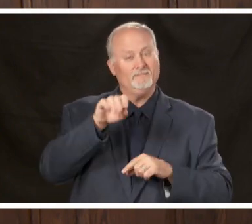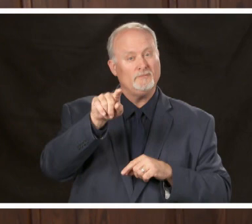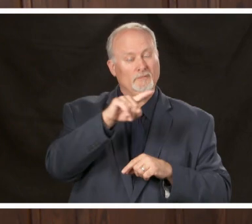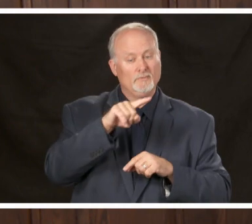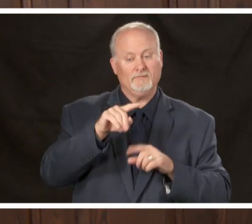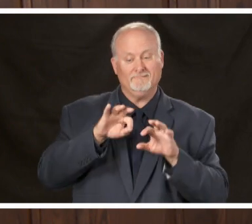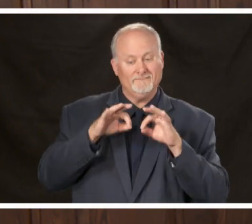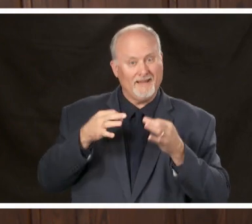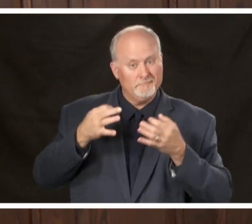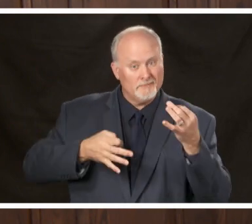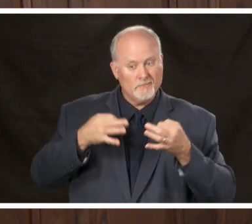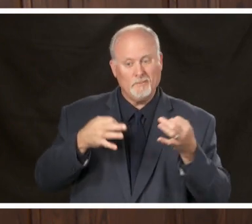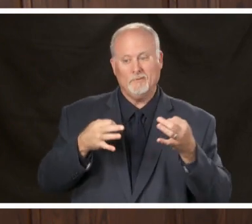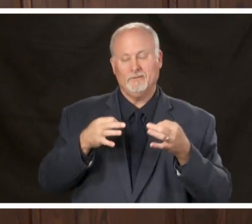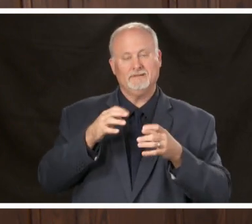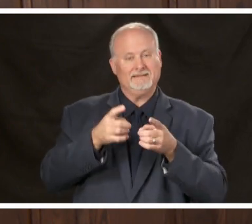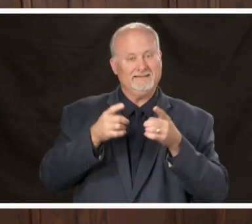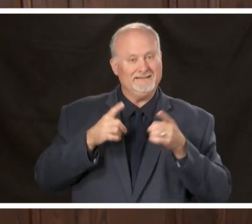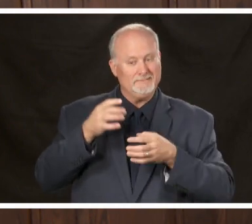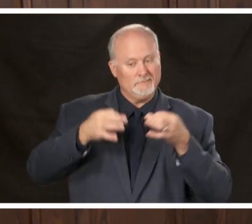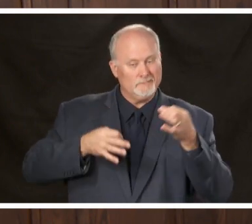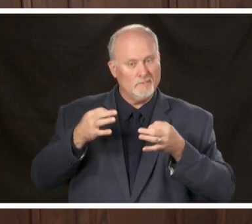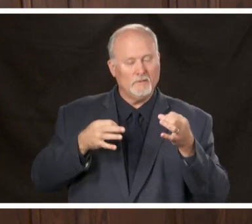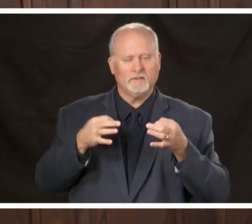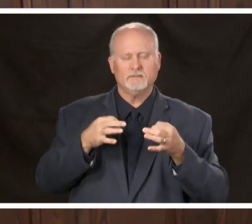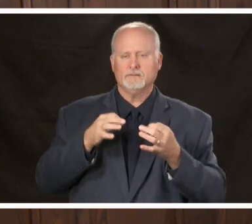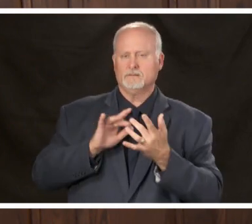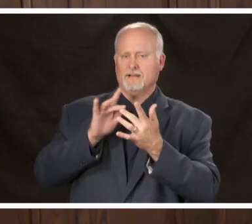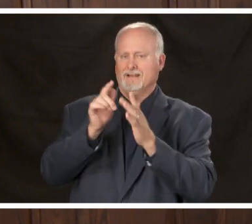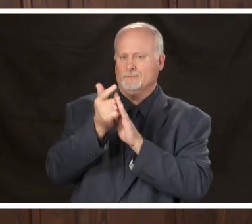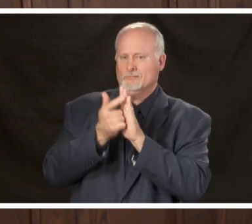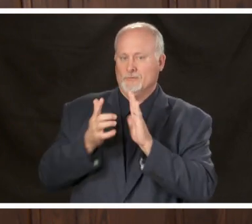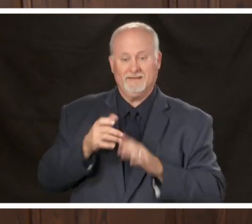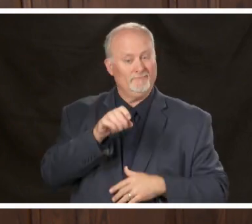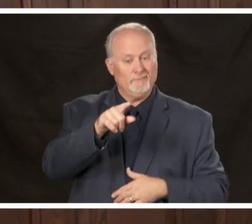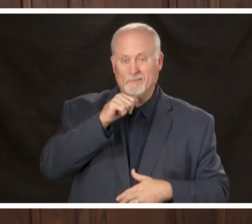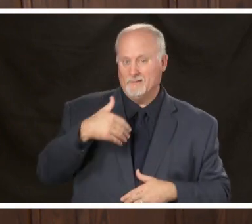attorney if you don't have an attorney and still have business in any of those